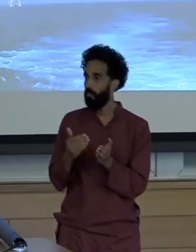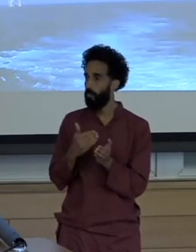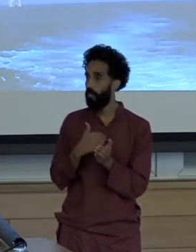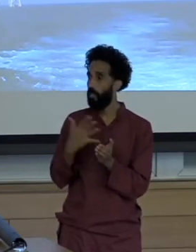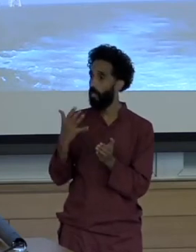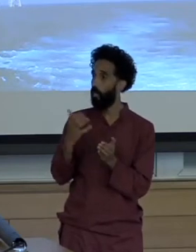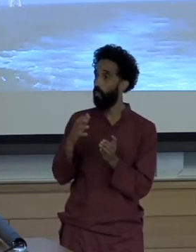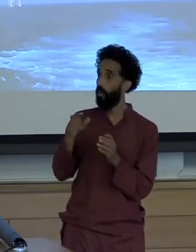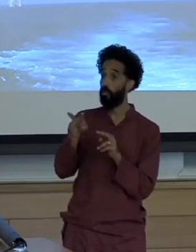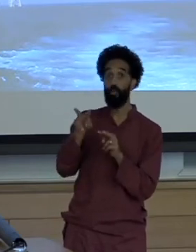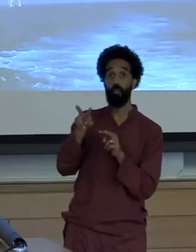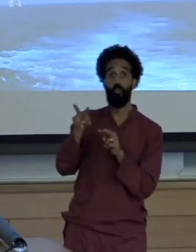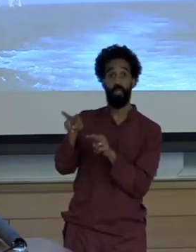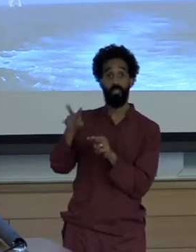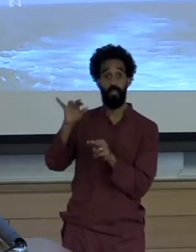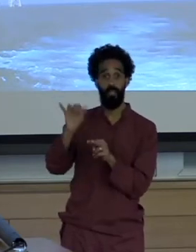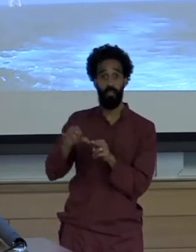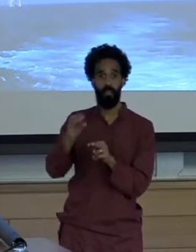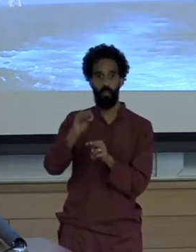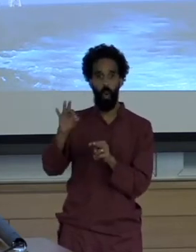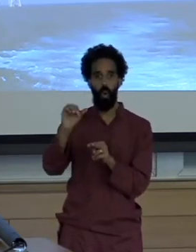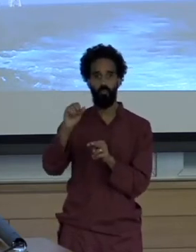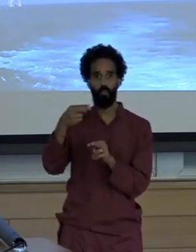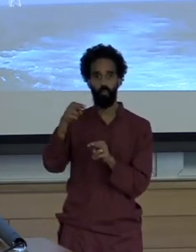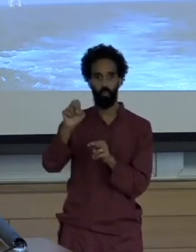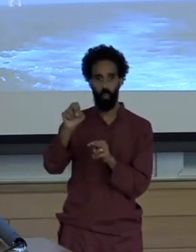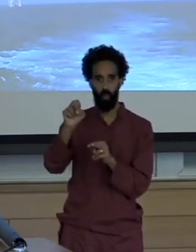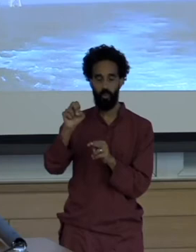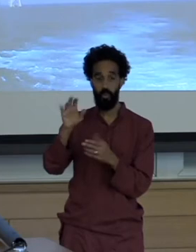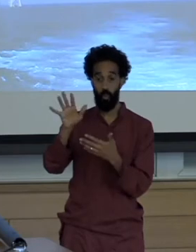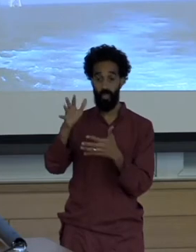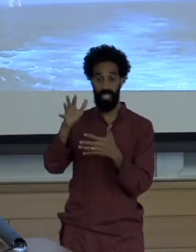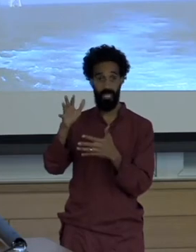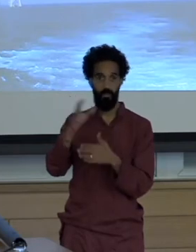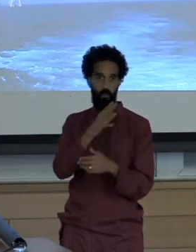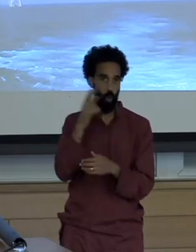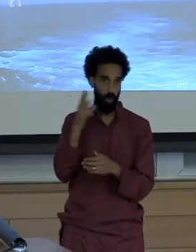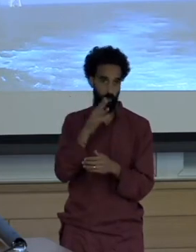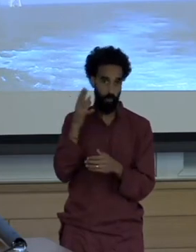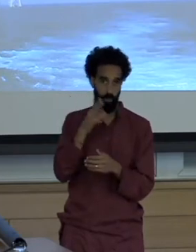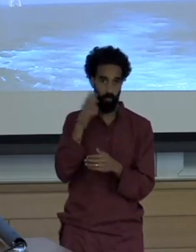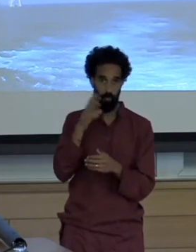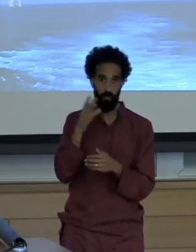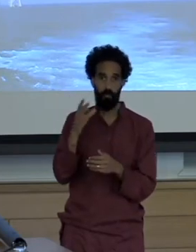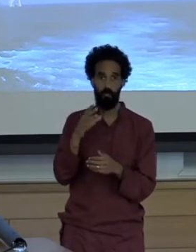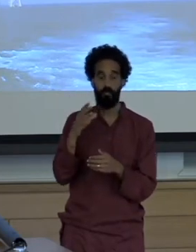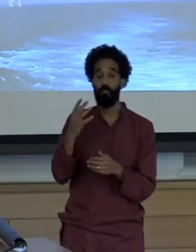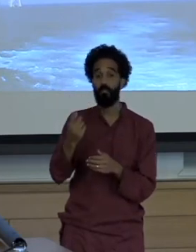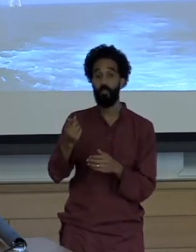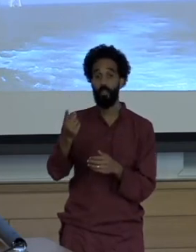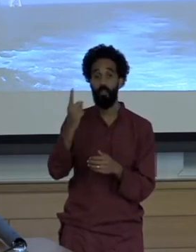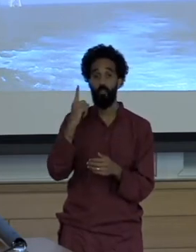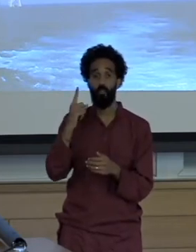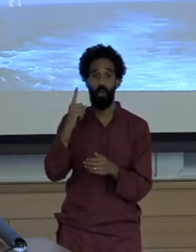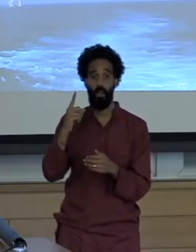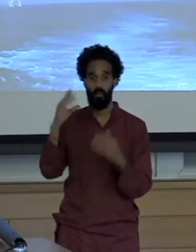Windfarm the which is now owned by ørsted dutch company danish company